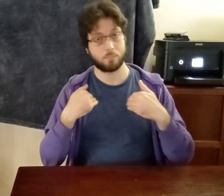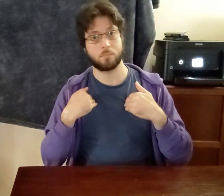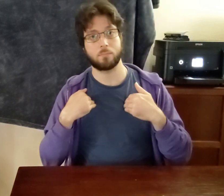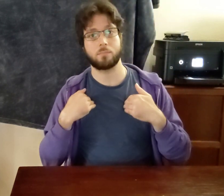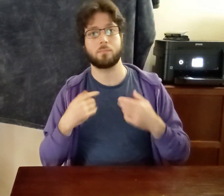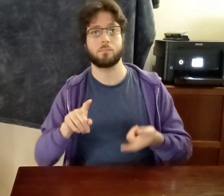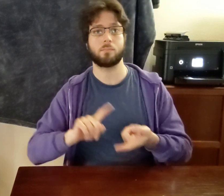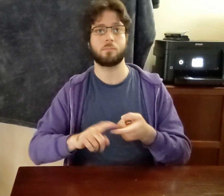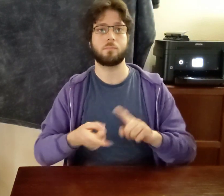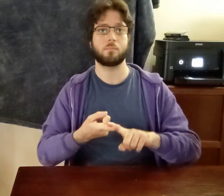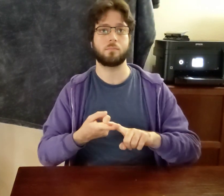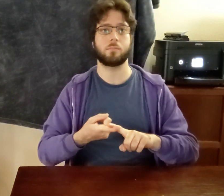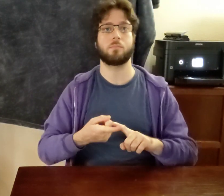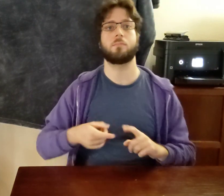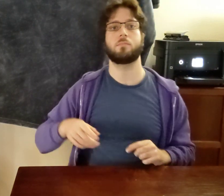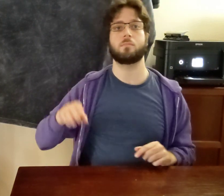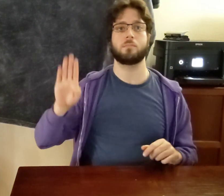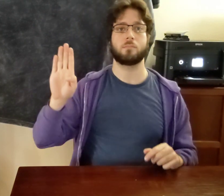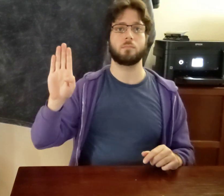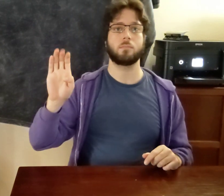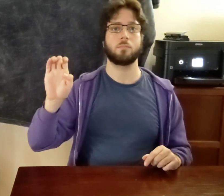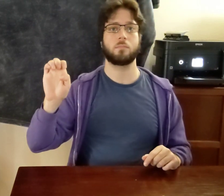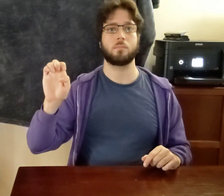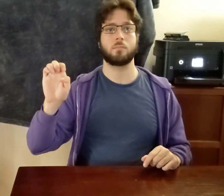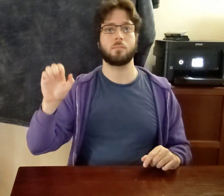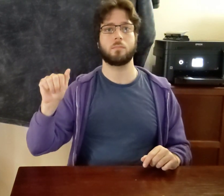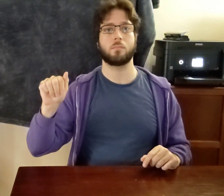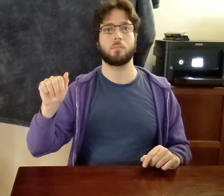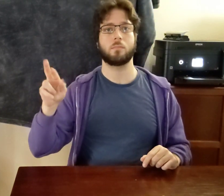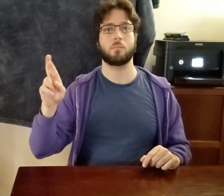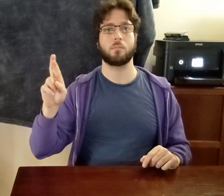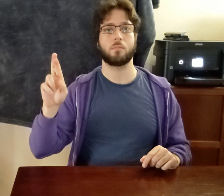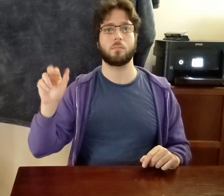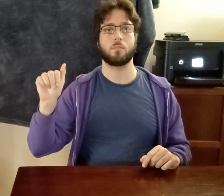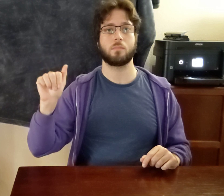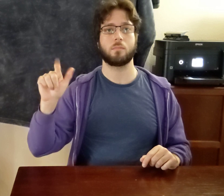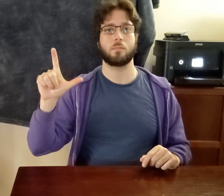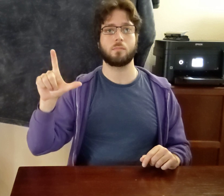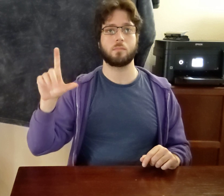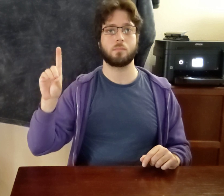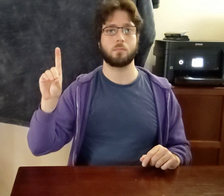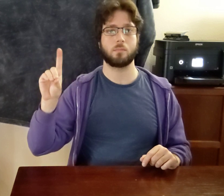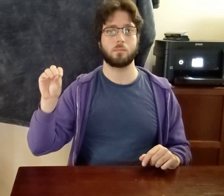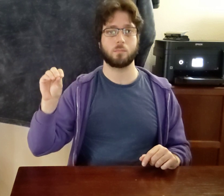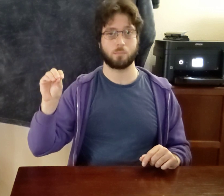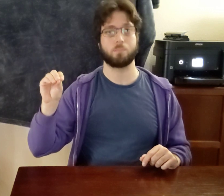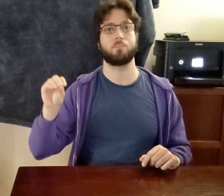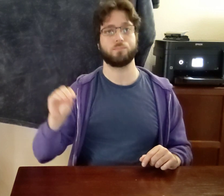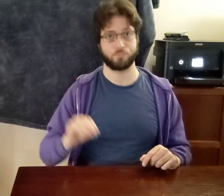I HAVE FRIEND B-E-A-R-A-L-D-O